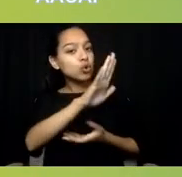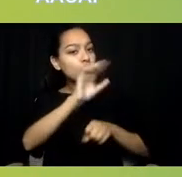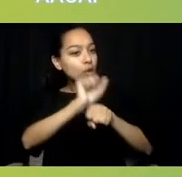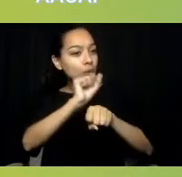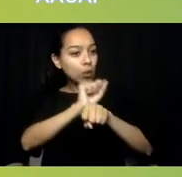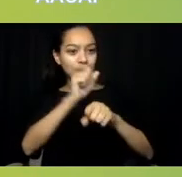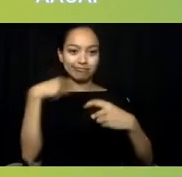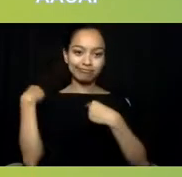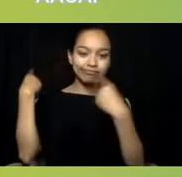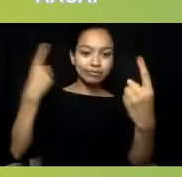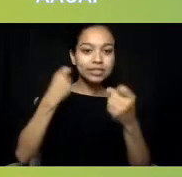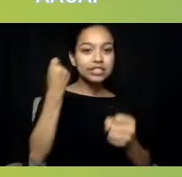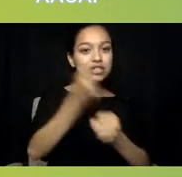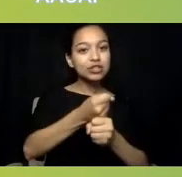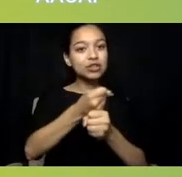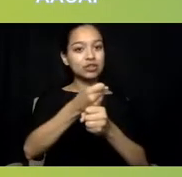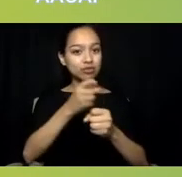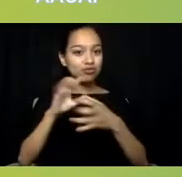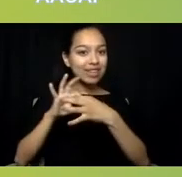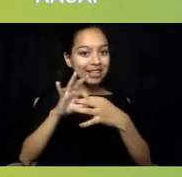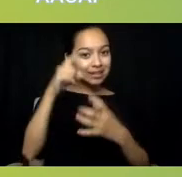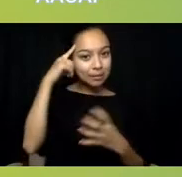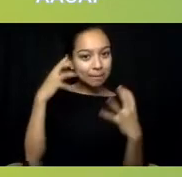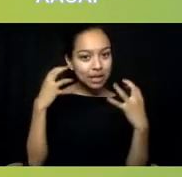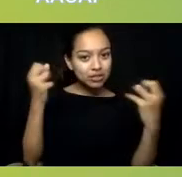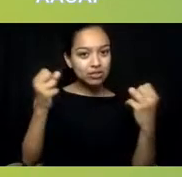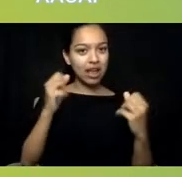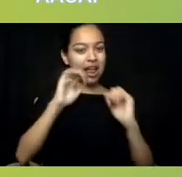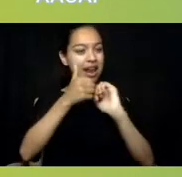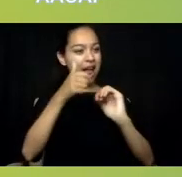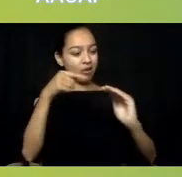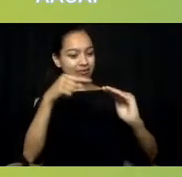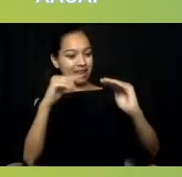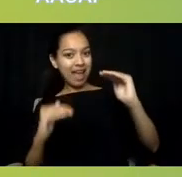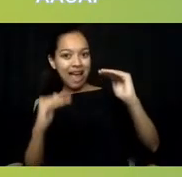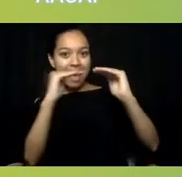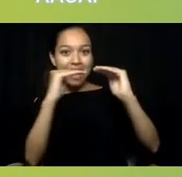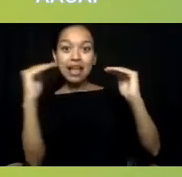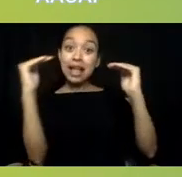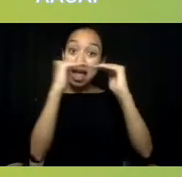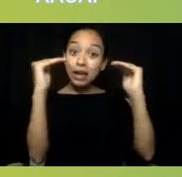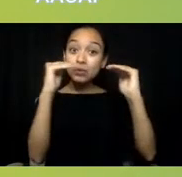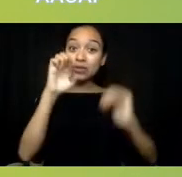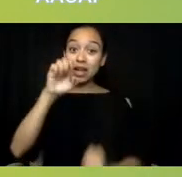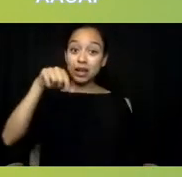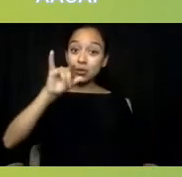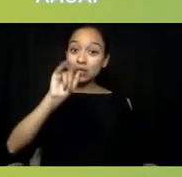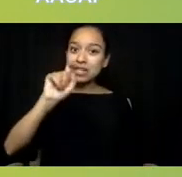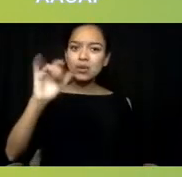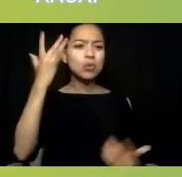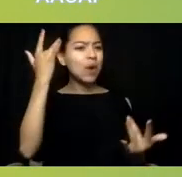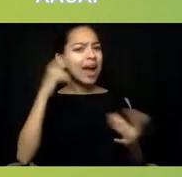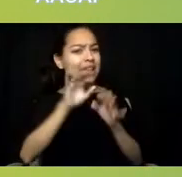how equity has informed where you are today and why you feel equity is needed in our discussion.